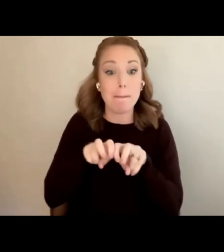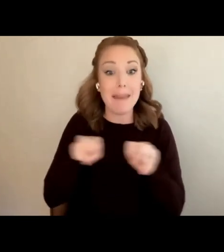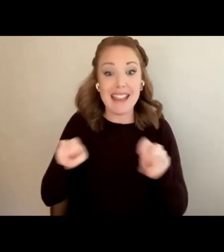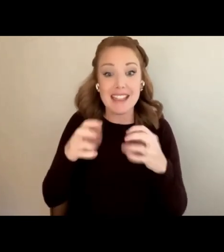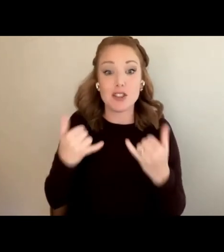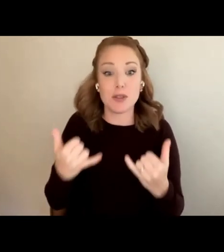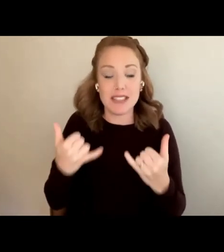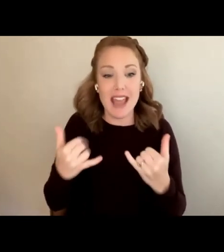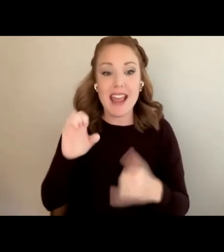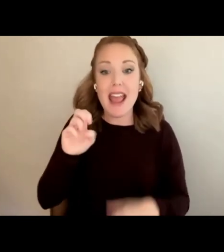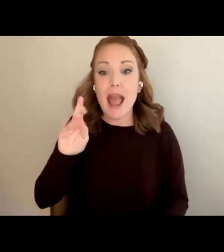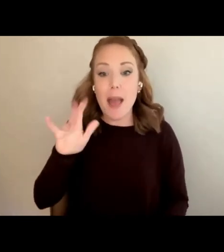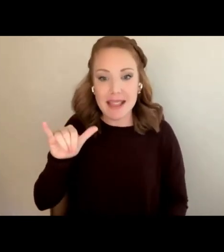So Emily. Hello.